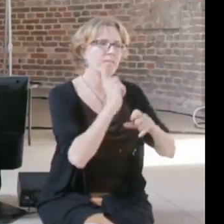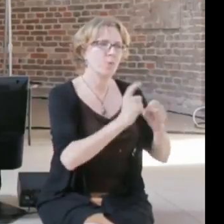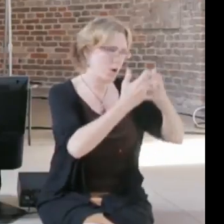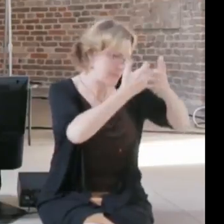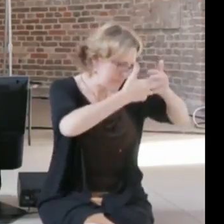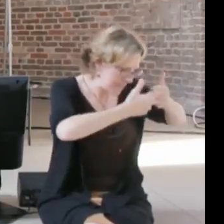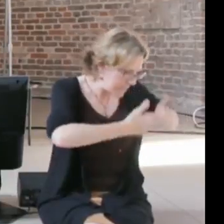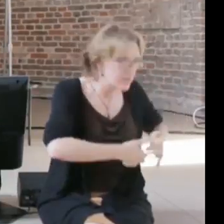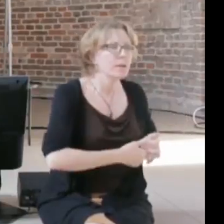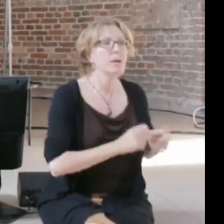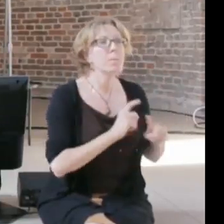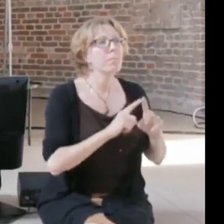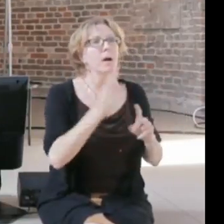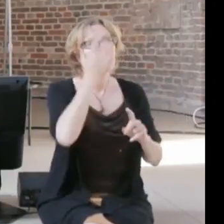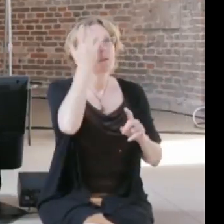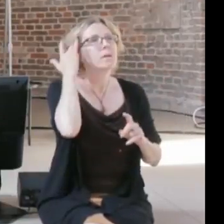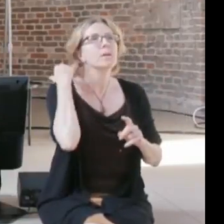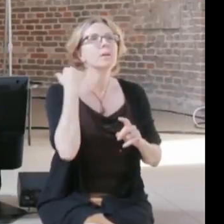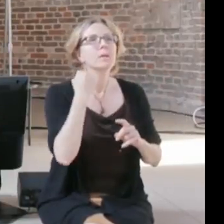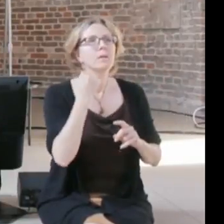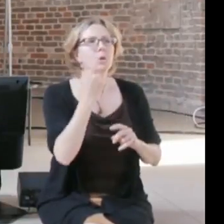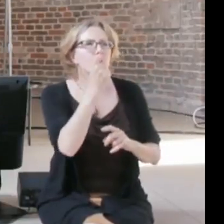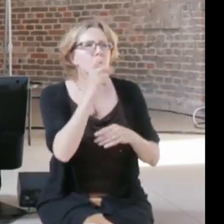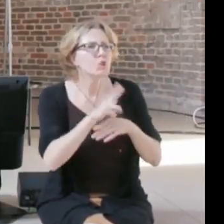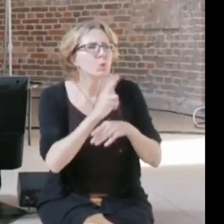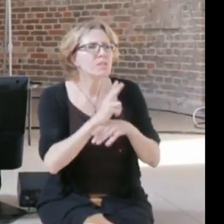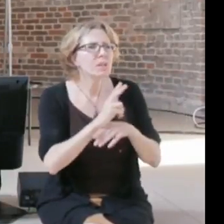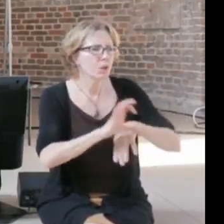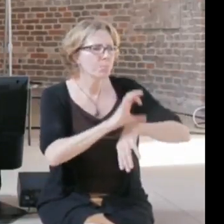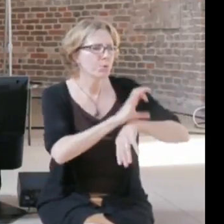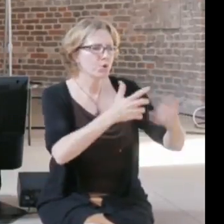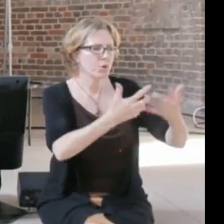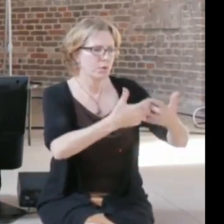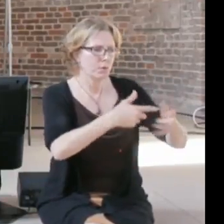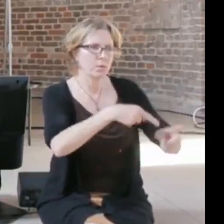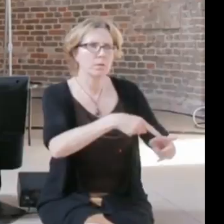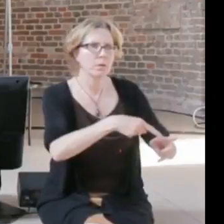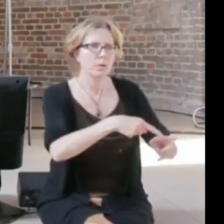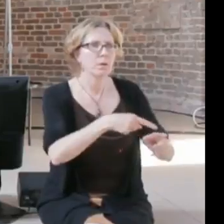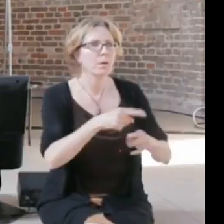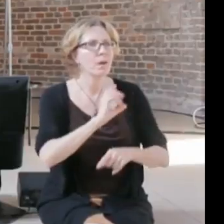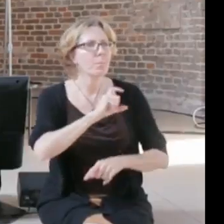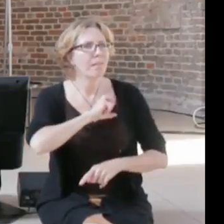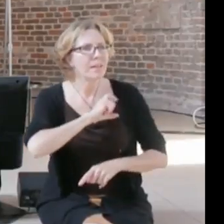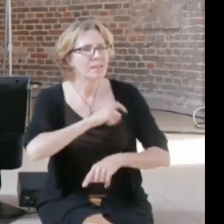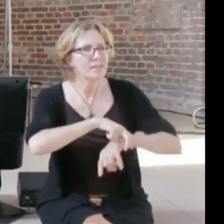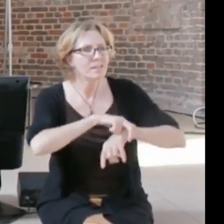expos and in conferences, and they are signing in the procurement letter that the data is